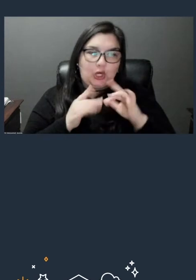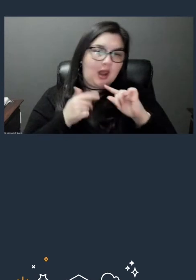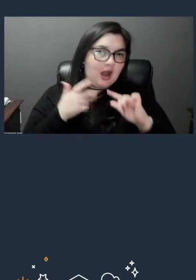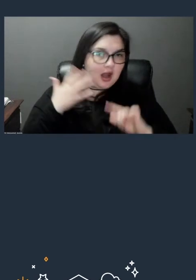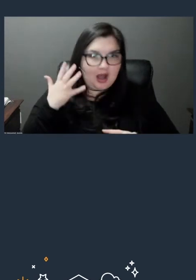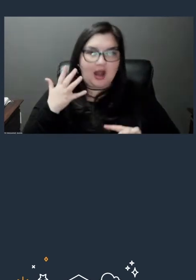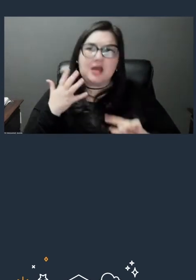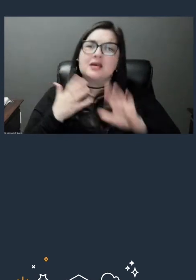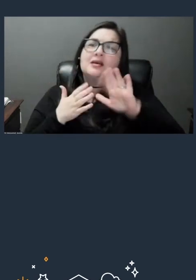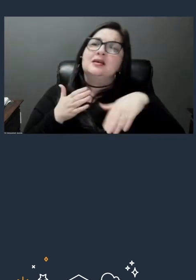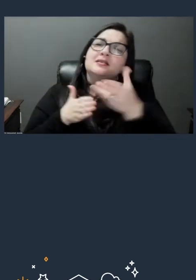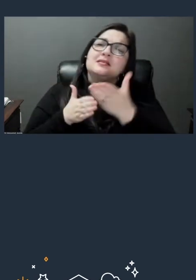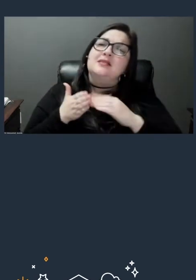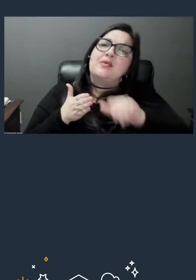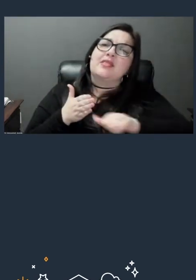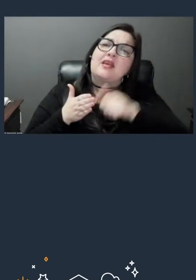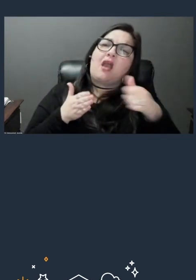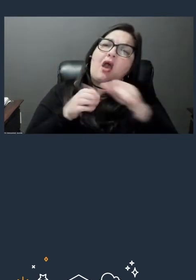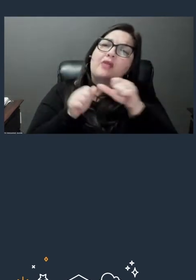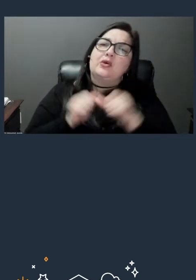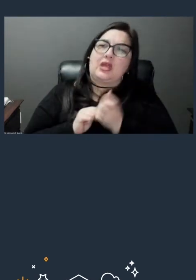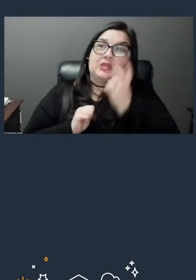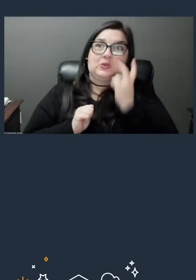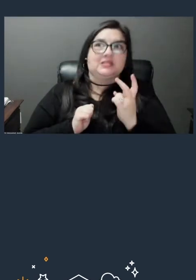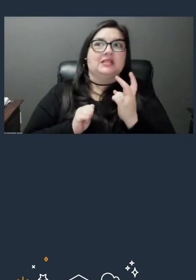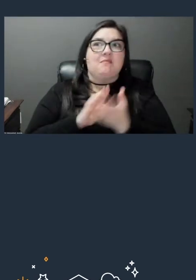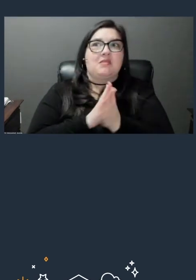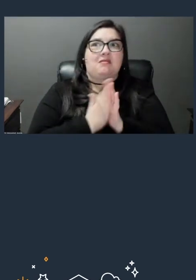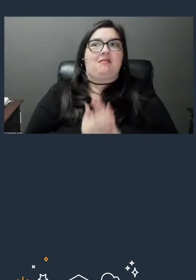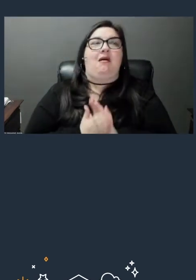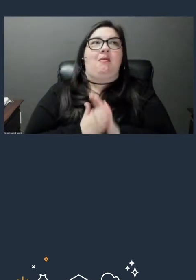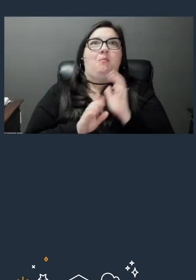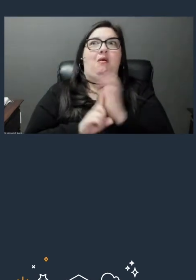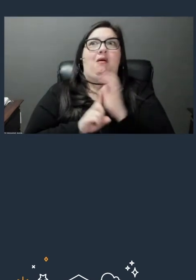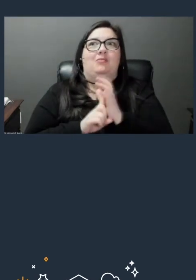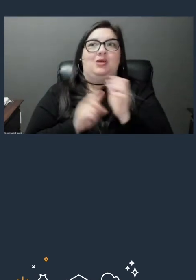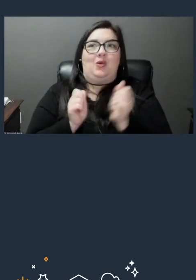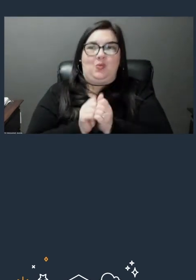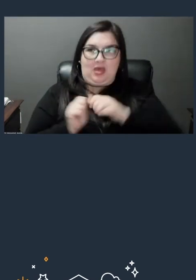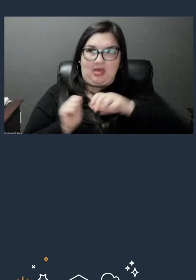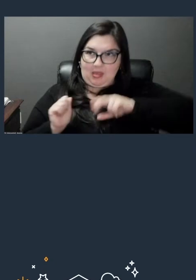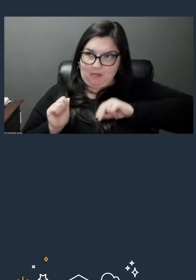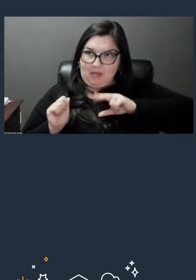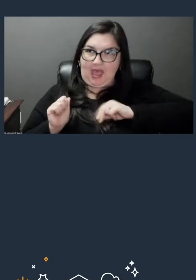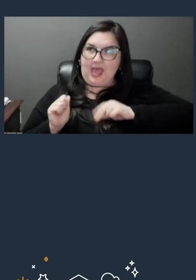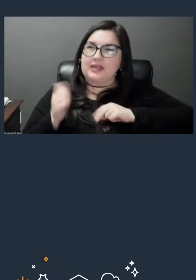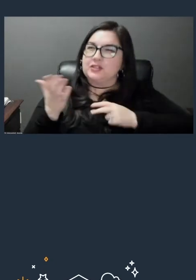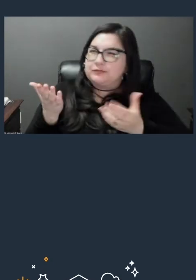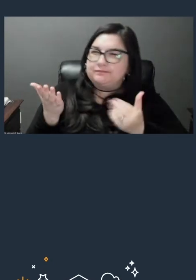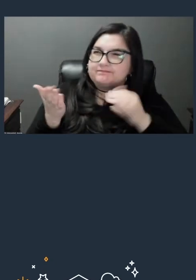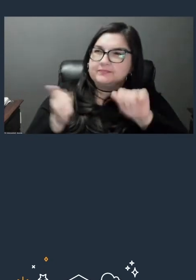that you're seeing being very popular with these badges, you know, other badge topics in AWS